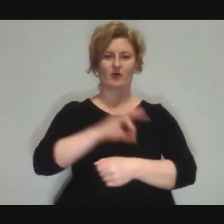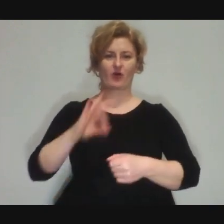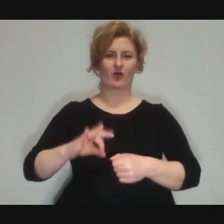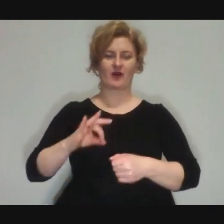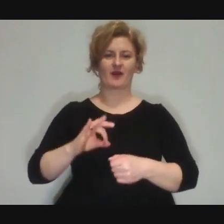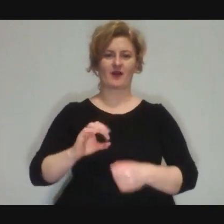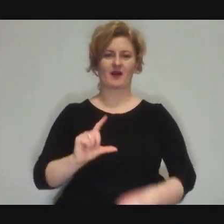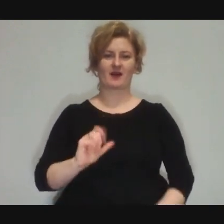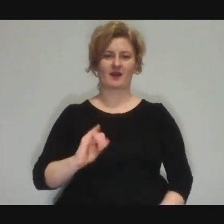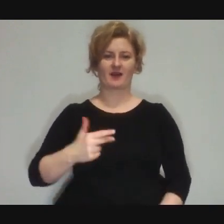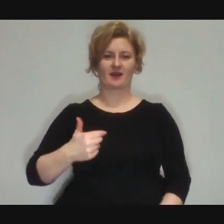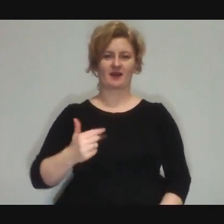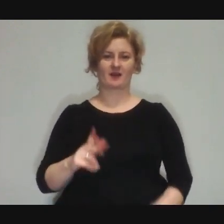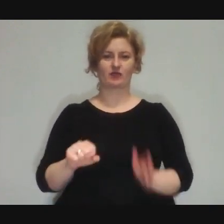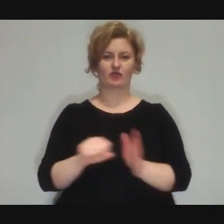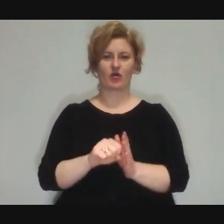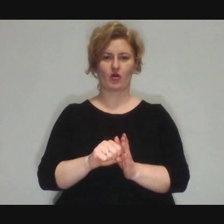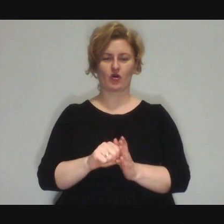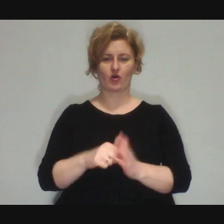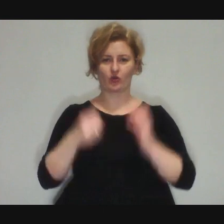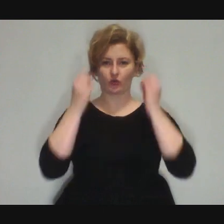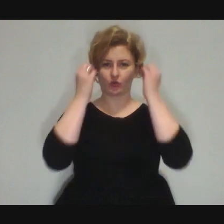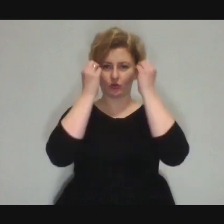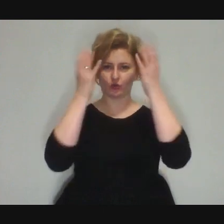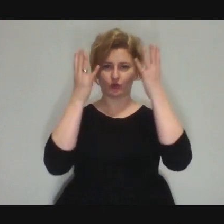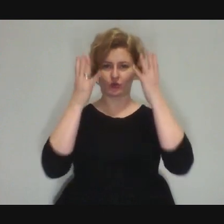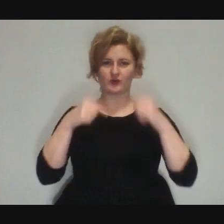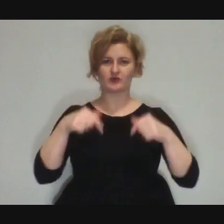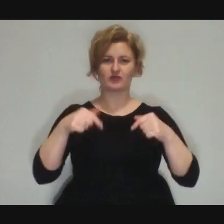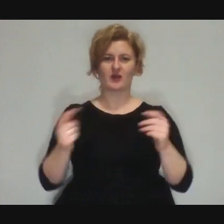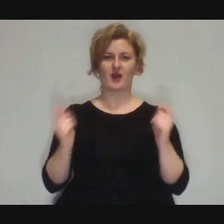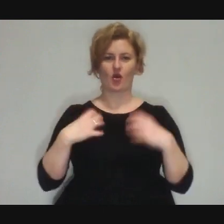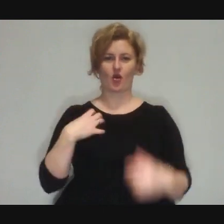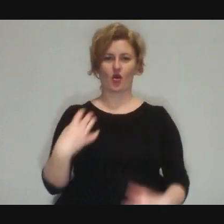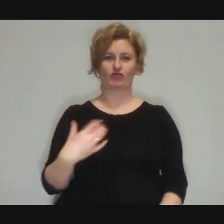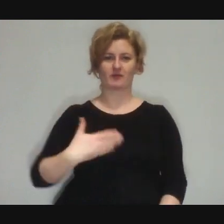In today's meeting I am hosting Marek Żmuda. Marek: Good morning!